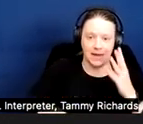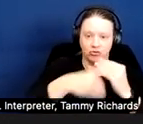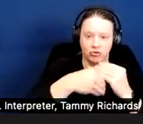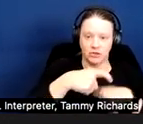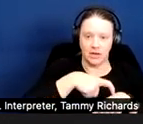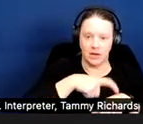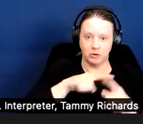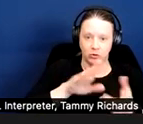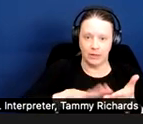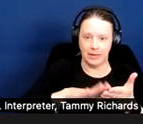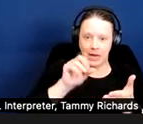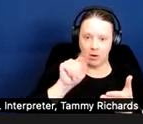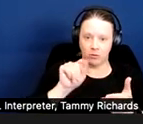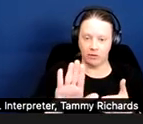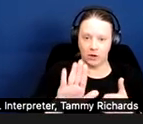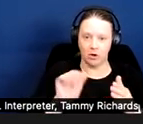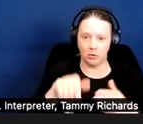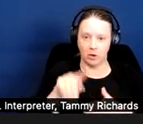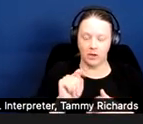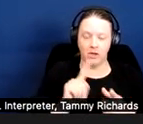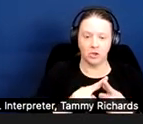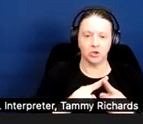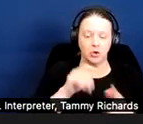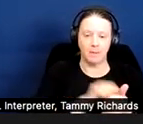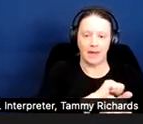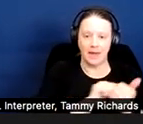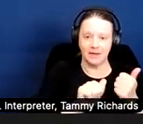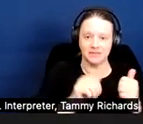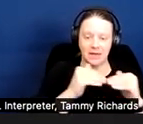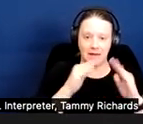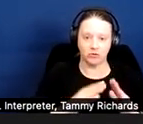in order to pass a housing or subsidy inspection.